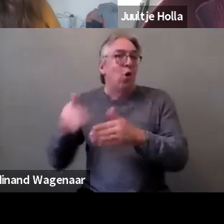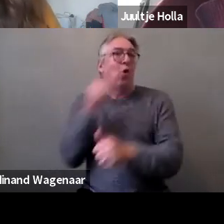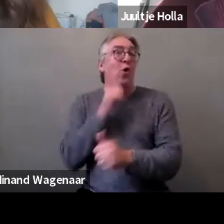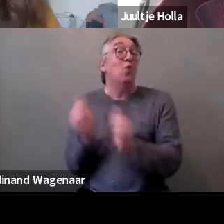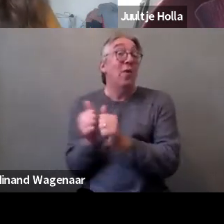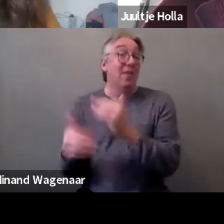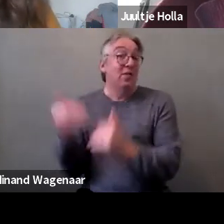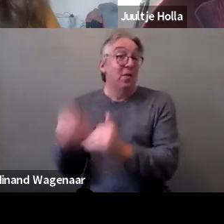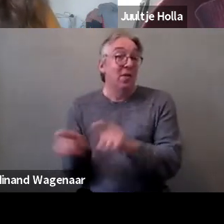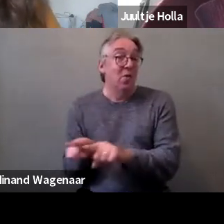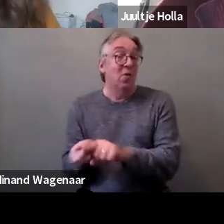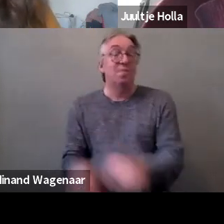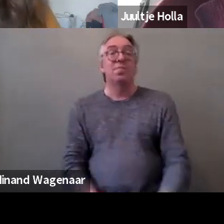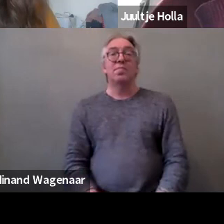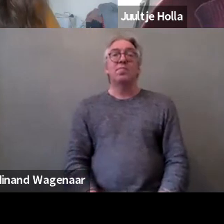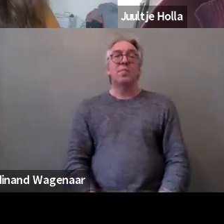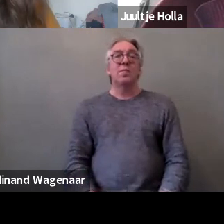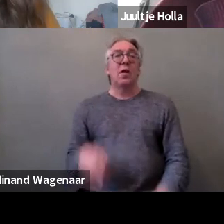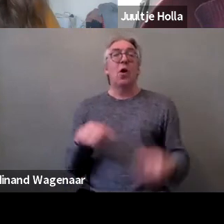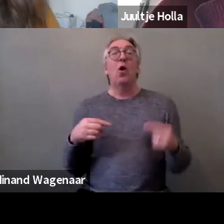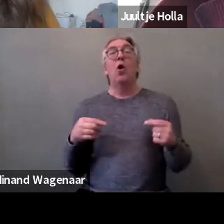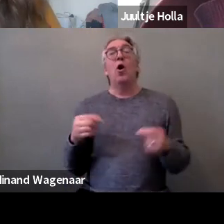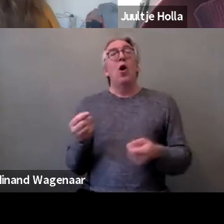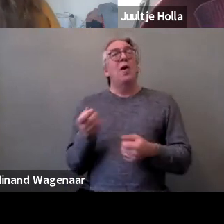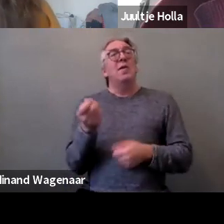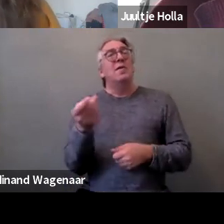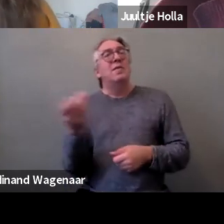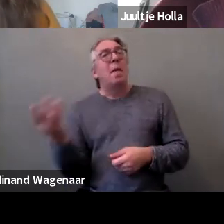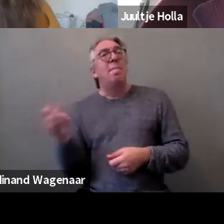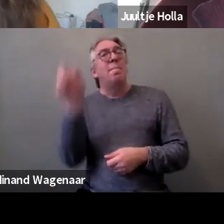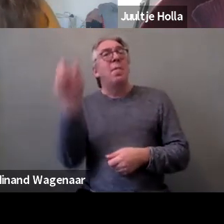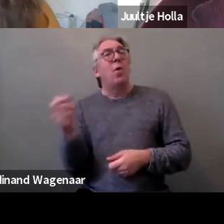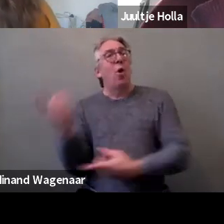We received a few questions on what's the role of the EU outside of Europe.